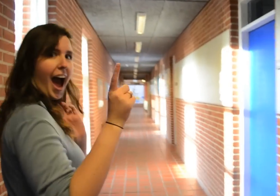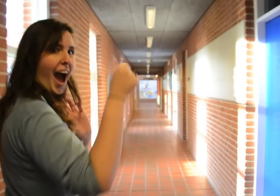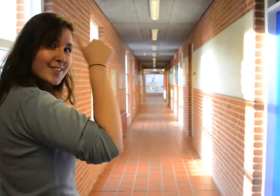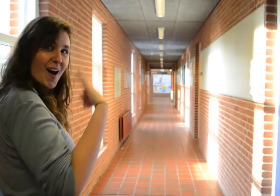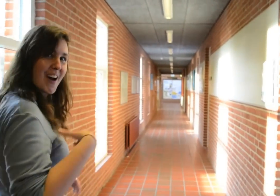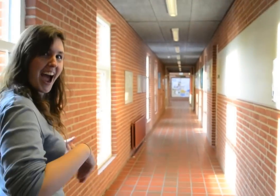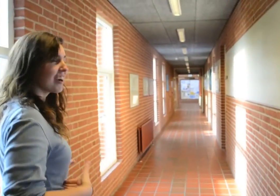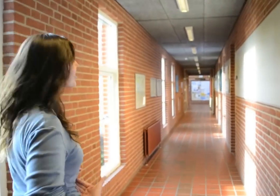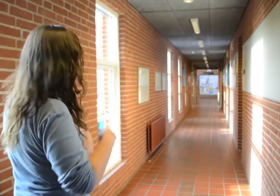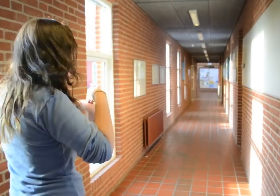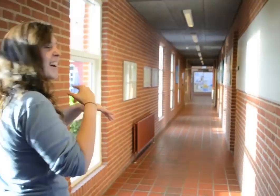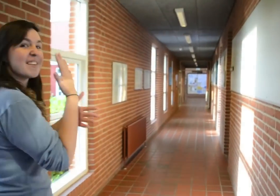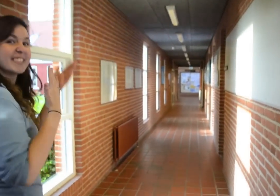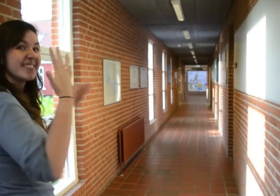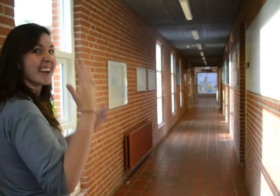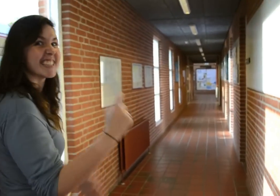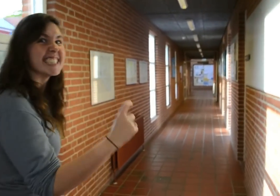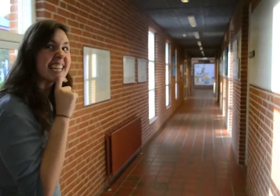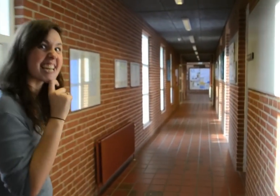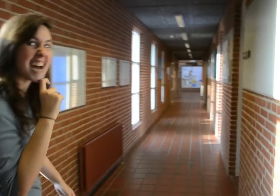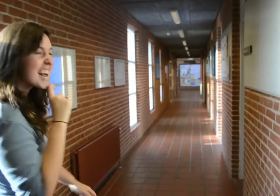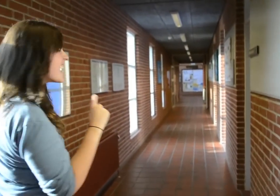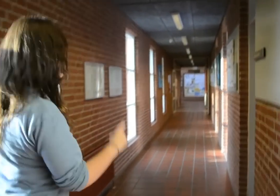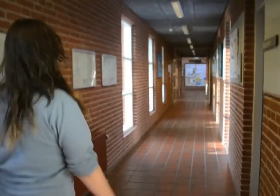Aha! I know why I am hungry, it is 5.30pm, time for dinner!